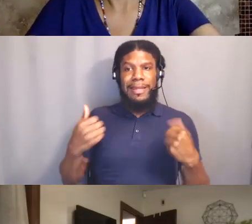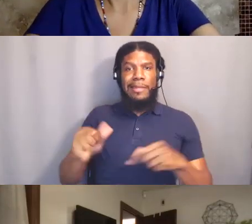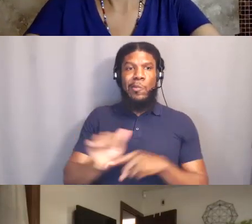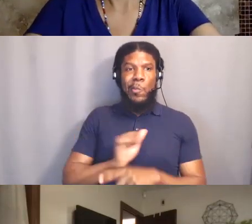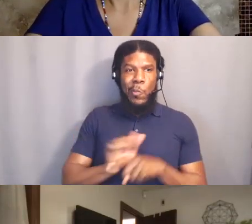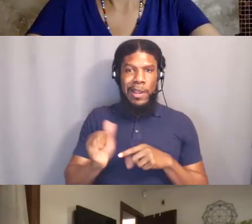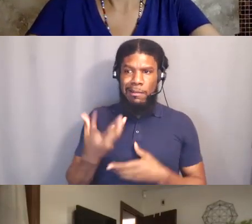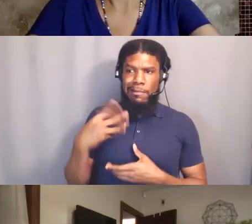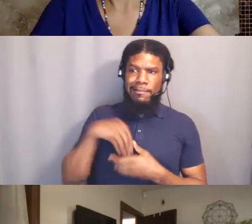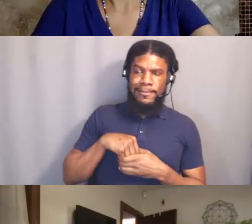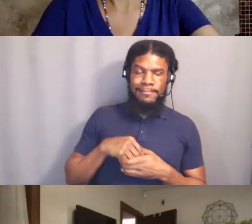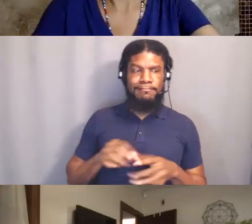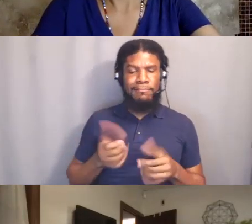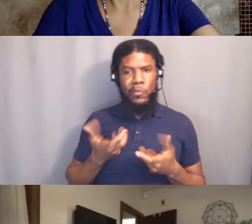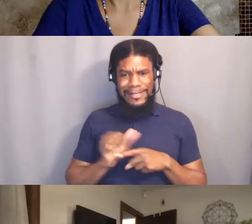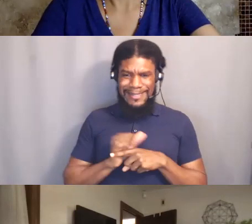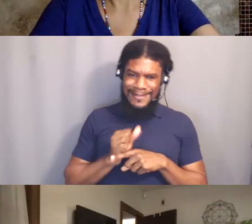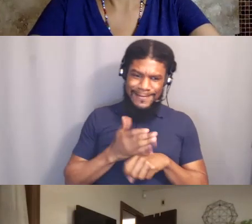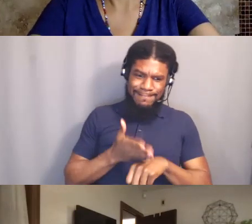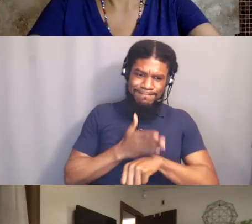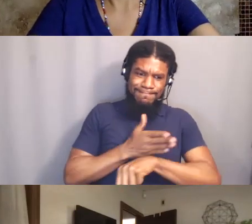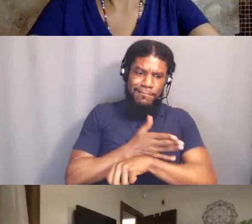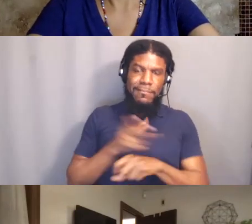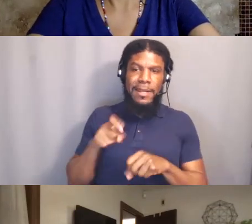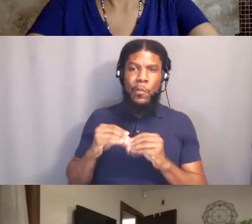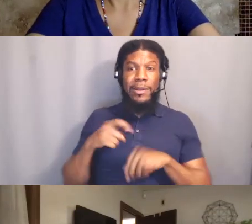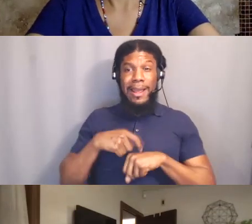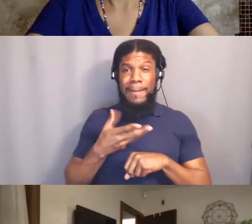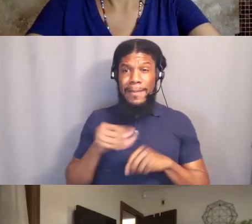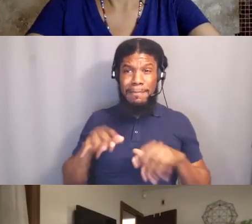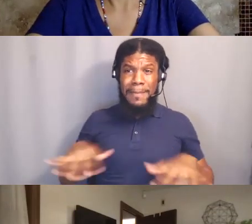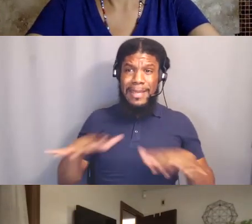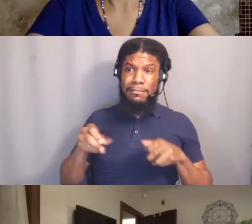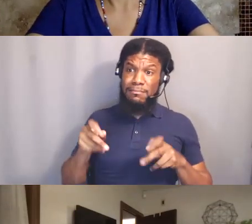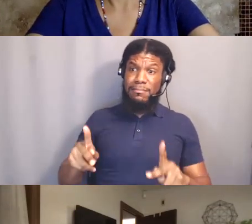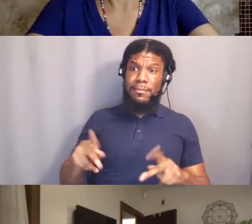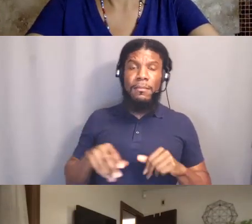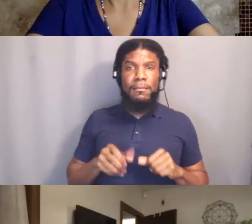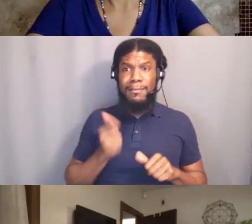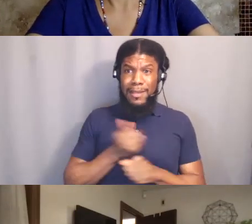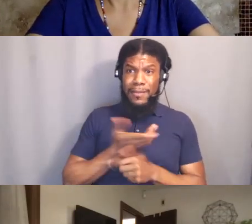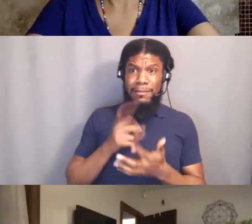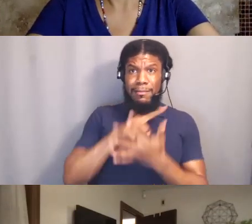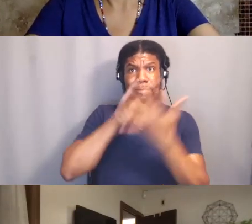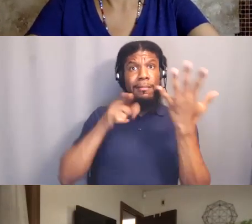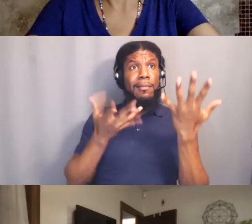everything that I wanna really do. And I think the conflicting reality of it, yeah,